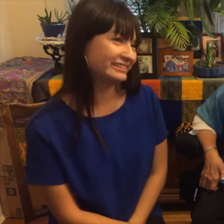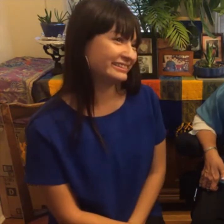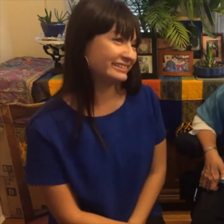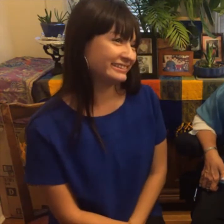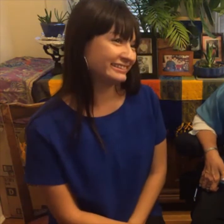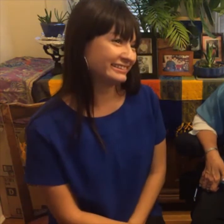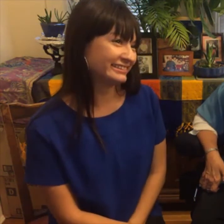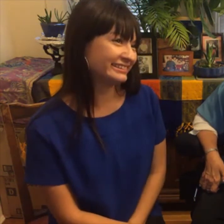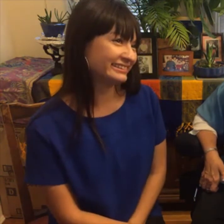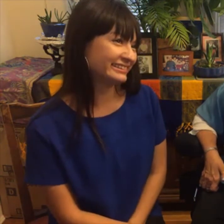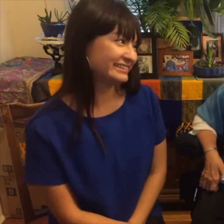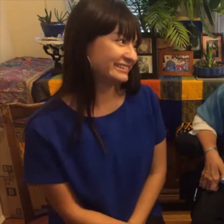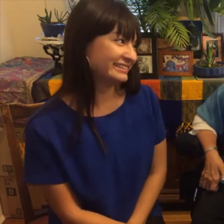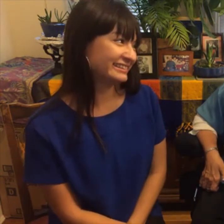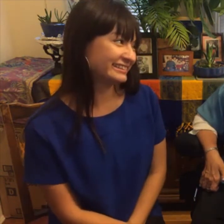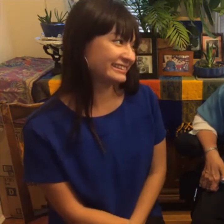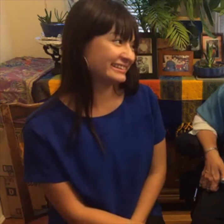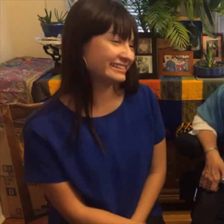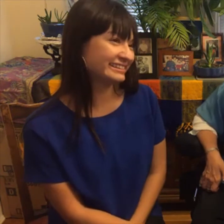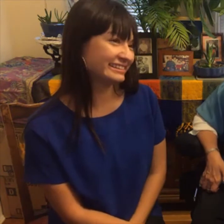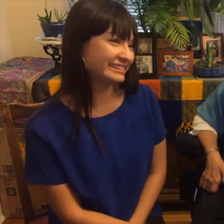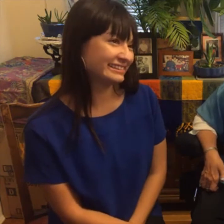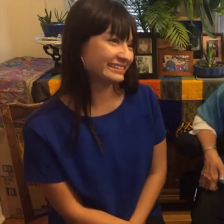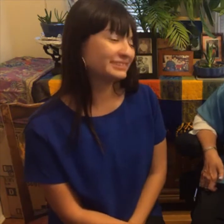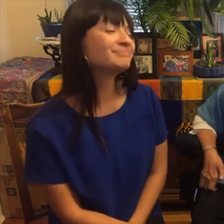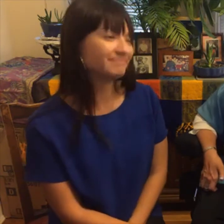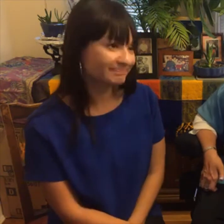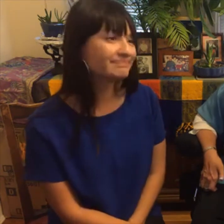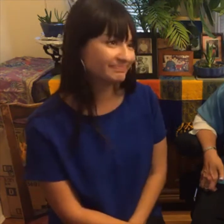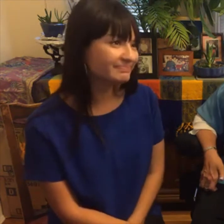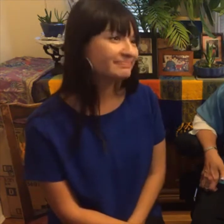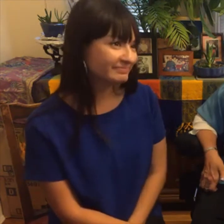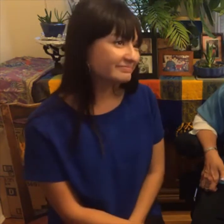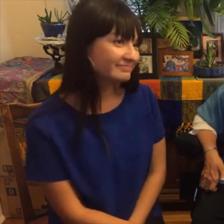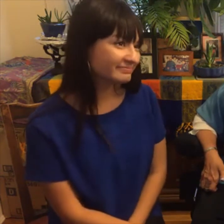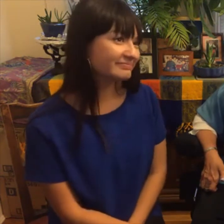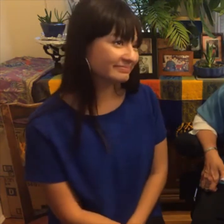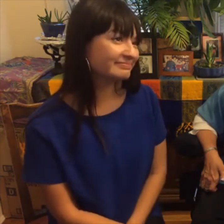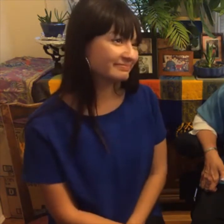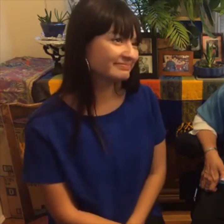said which is education there is still thousands of Deaf children around the